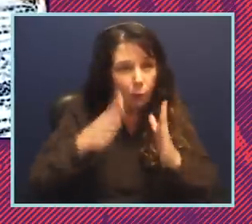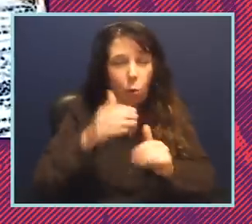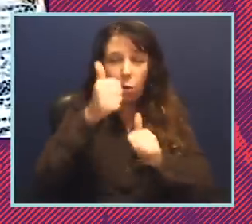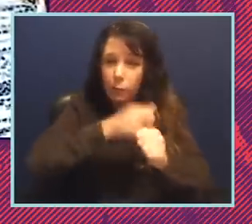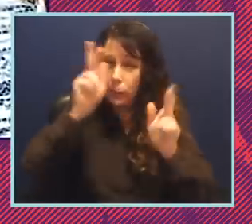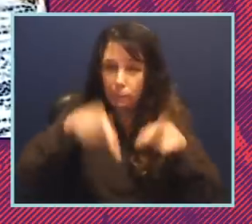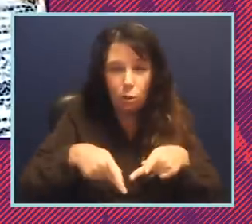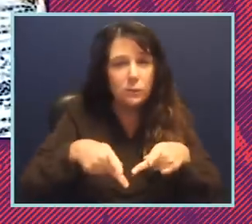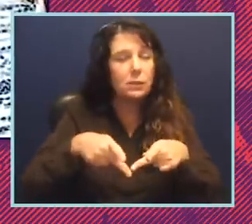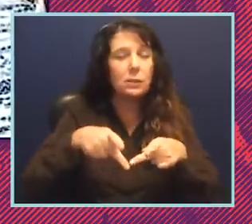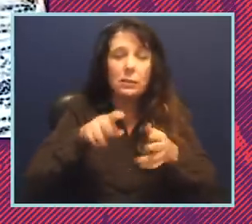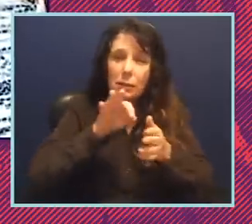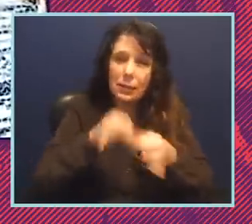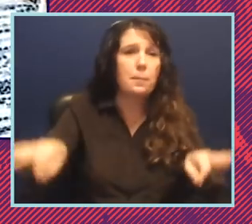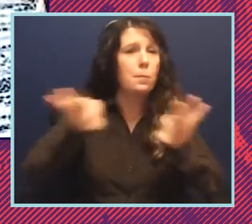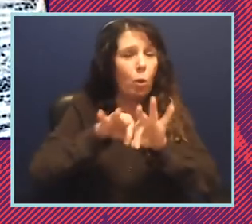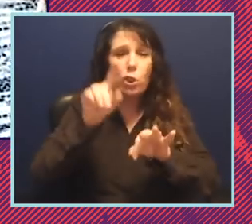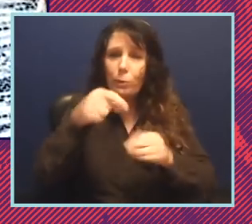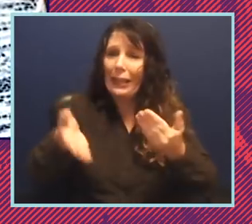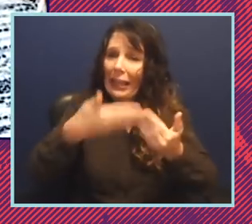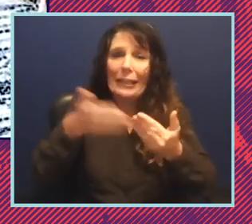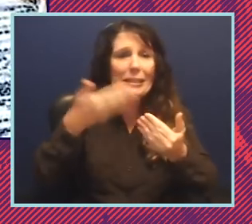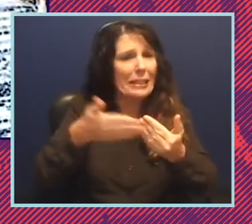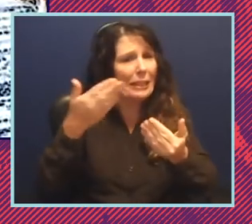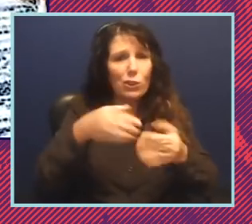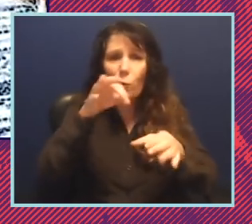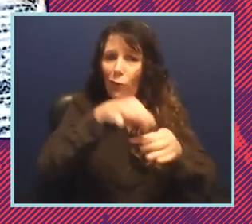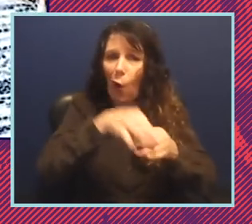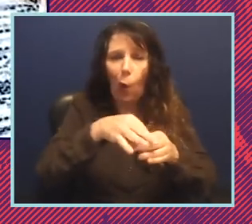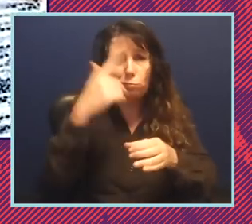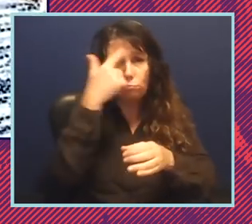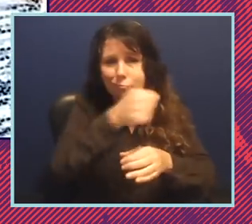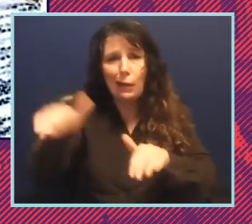every vote counts. It should be easy, people should vote the way that they want. And so by